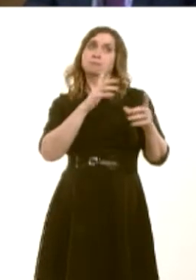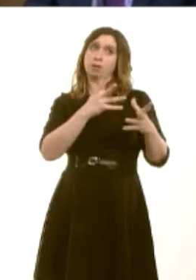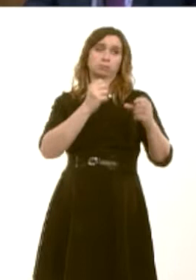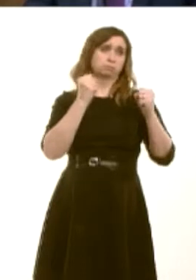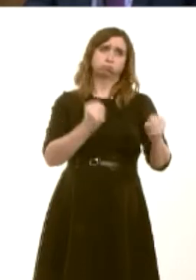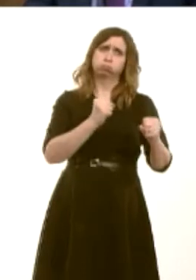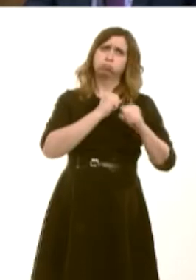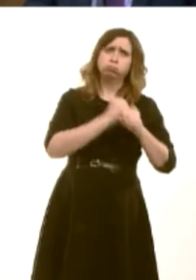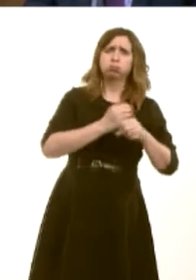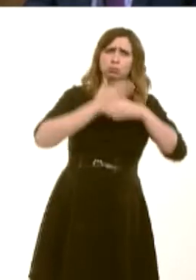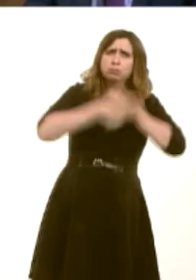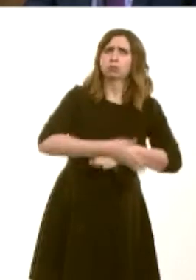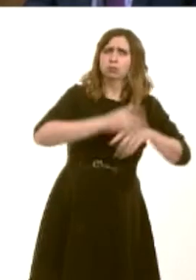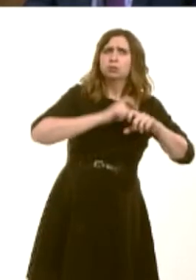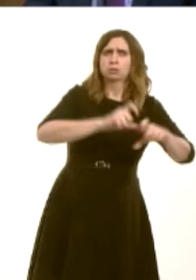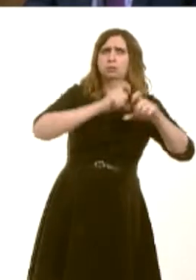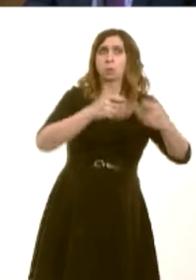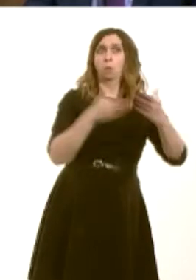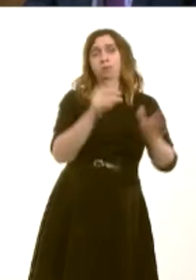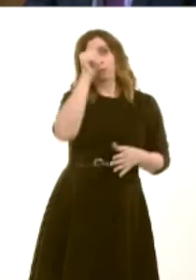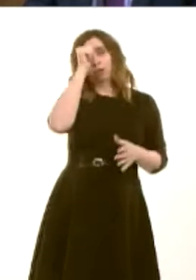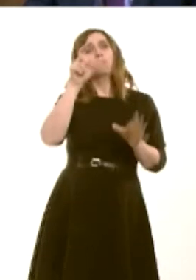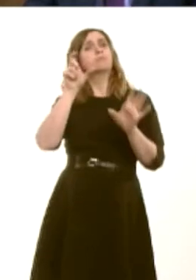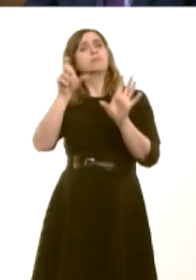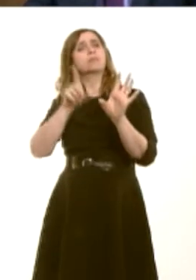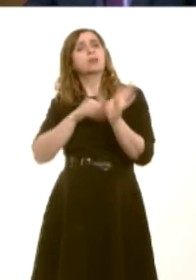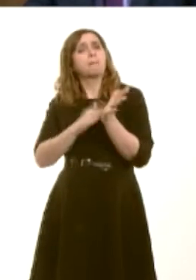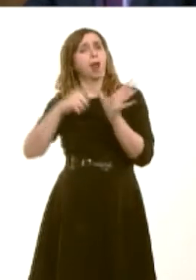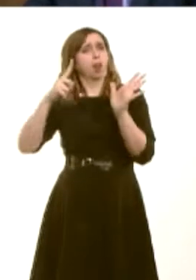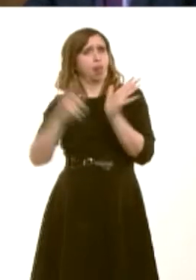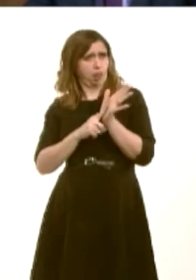we understand that. I can say that CyMAL, which, of course, is a division of the Welsh